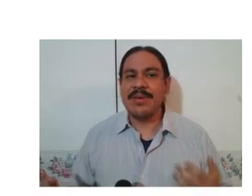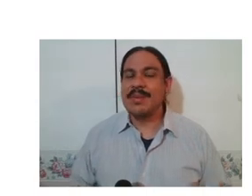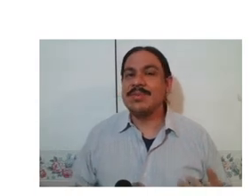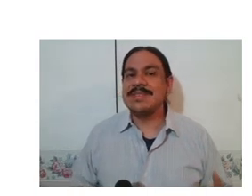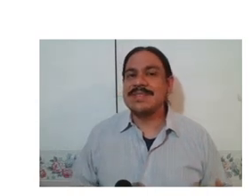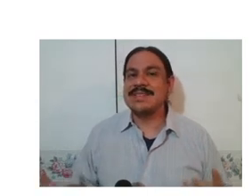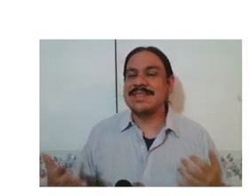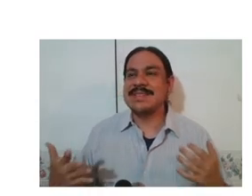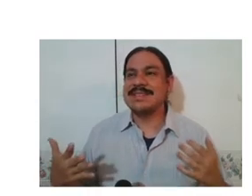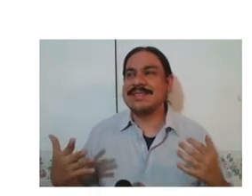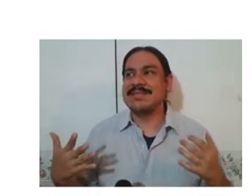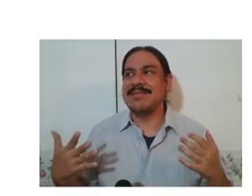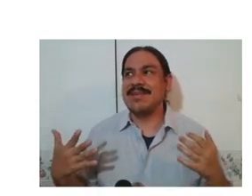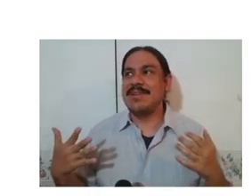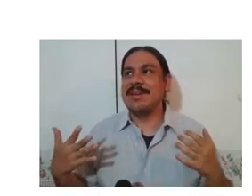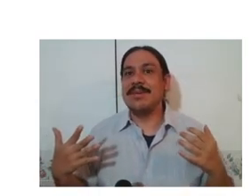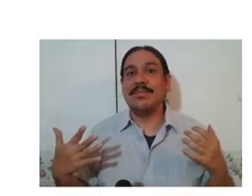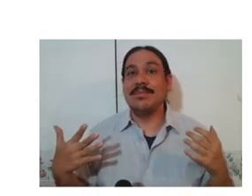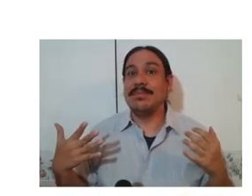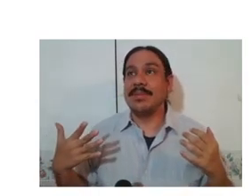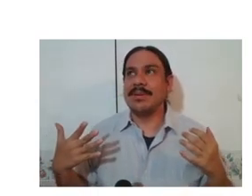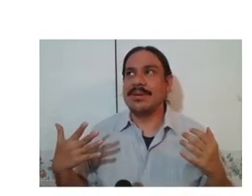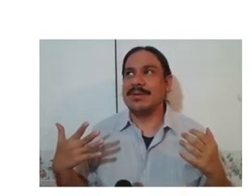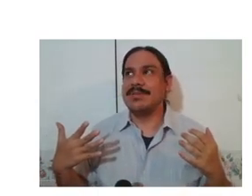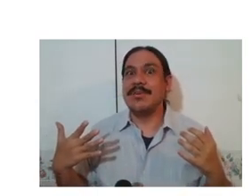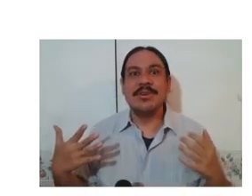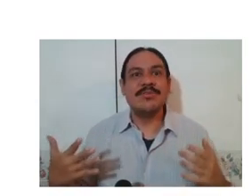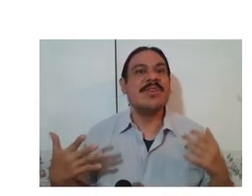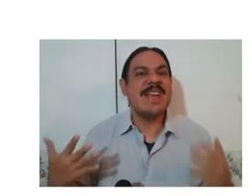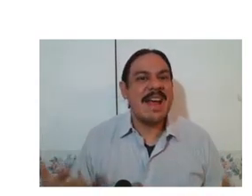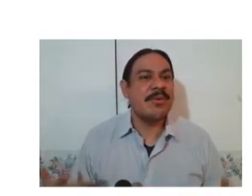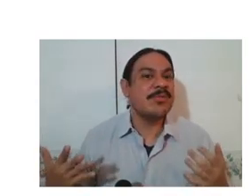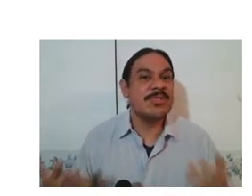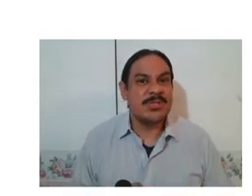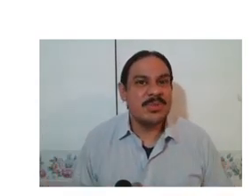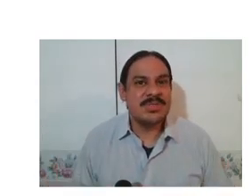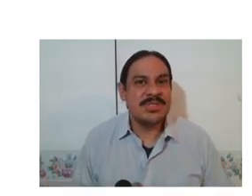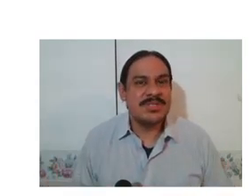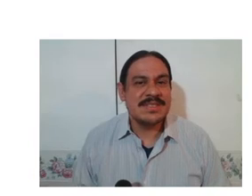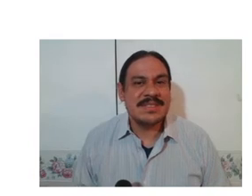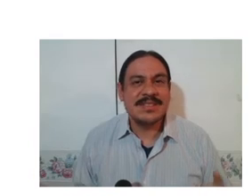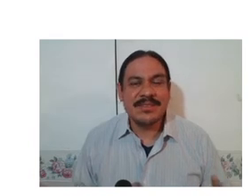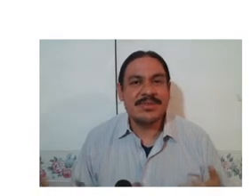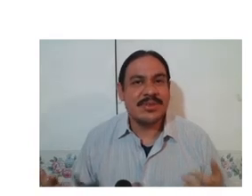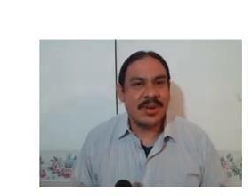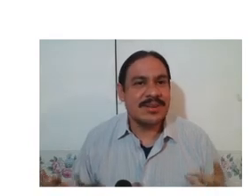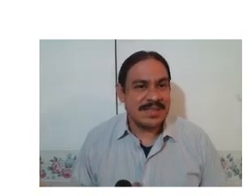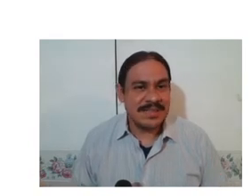on which the sign is produced and any non-manual features that may accompany it so as you can see you describe it in